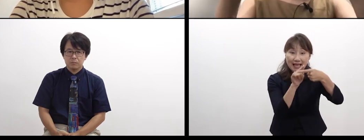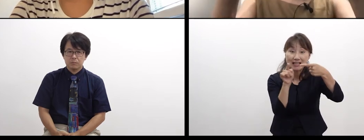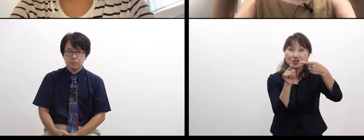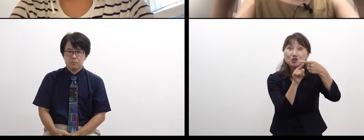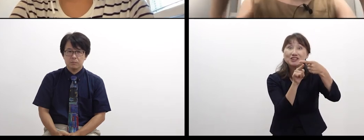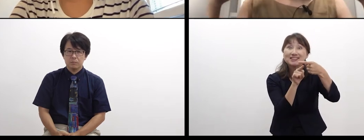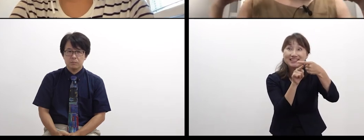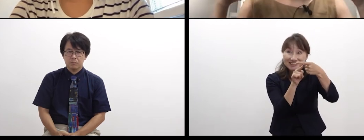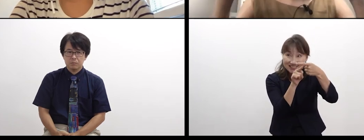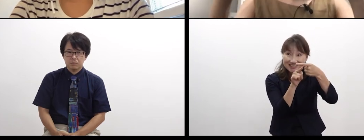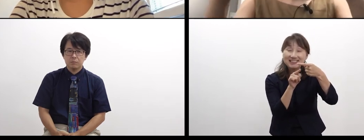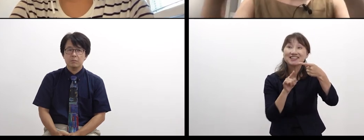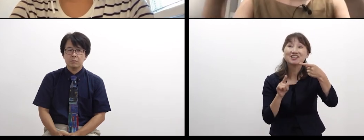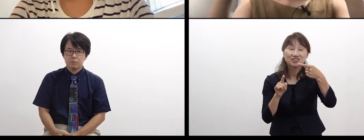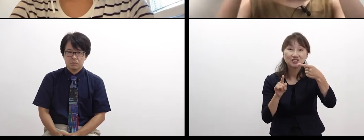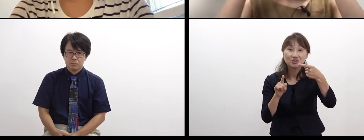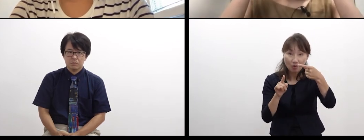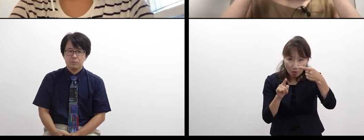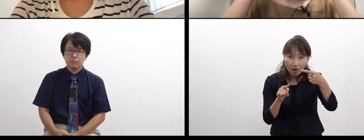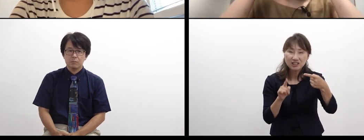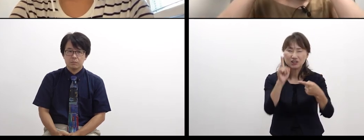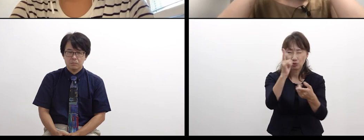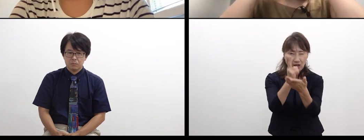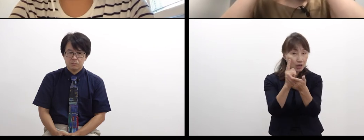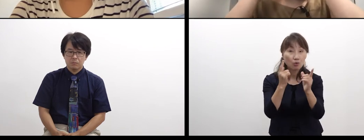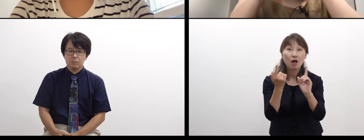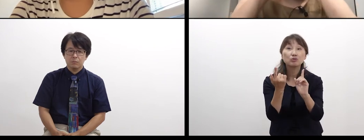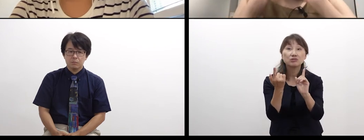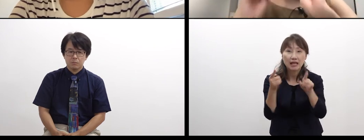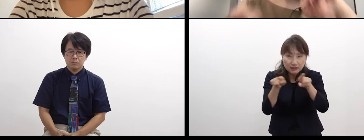but also to the direction in which we can go together